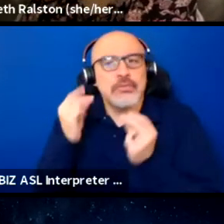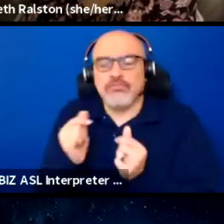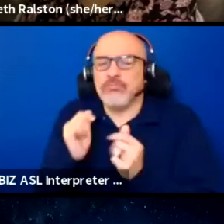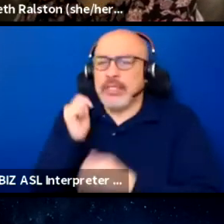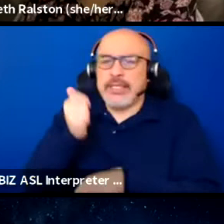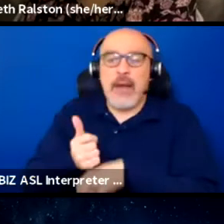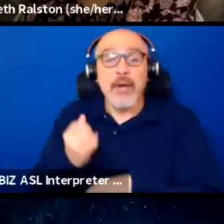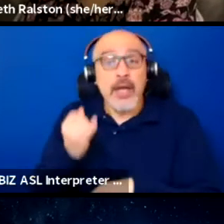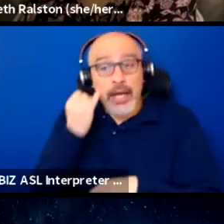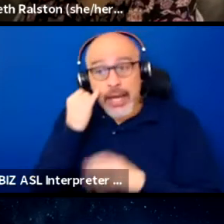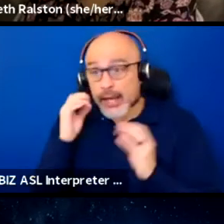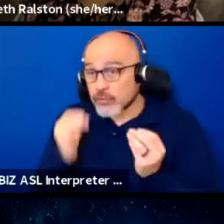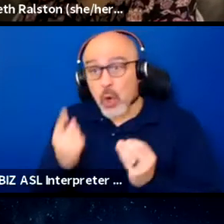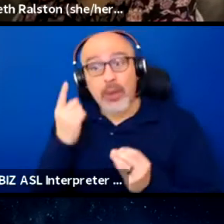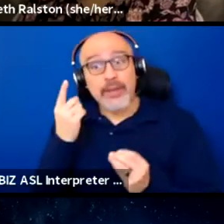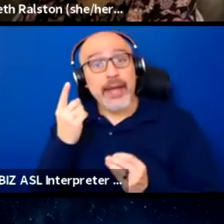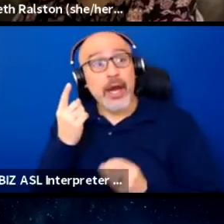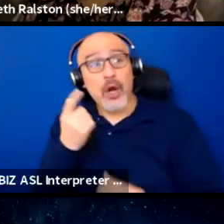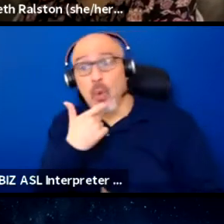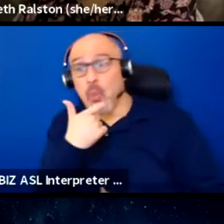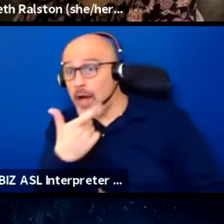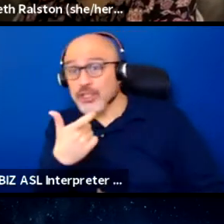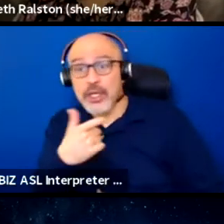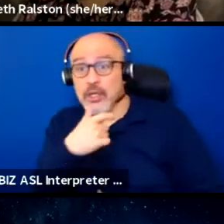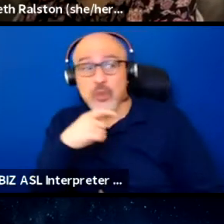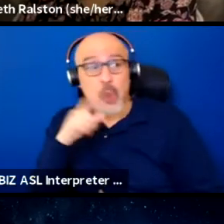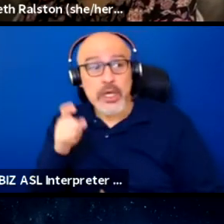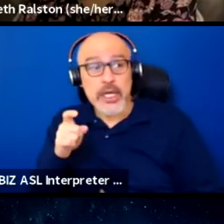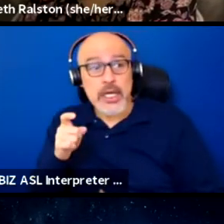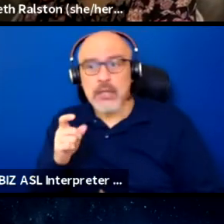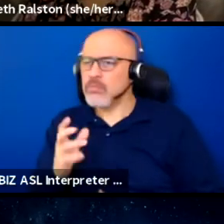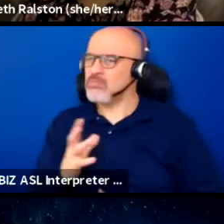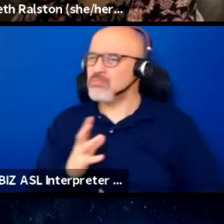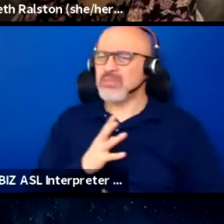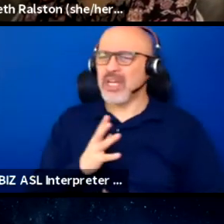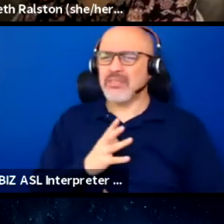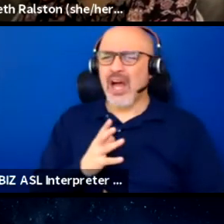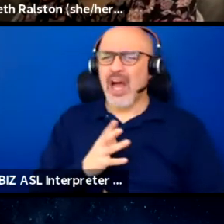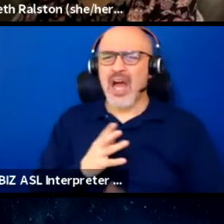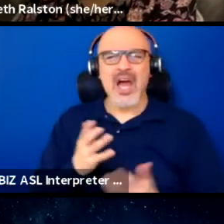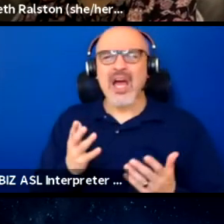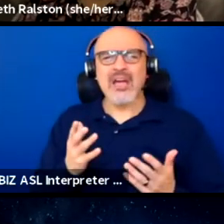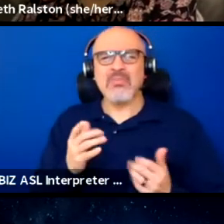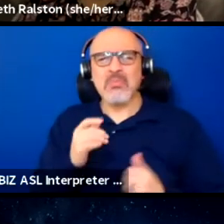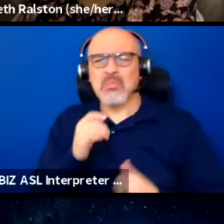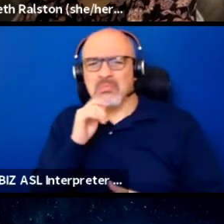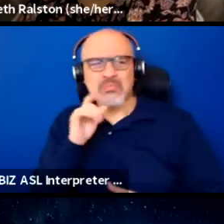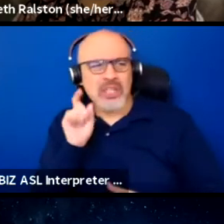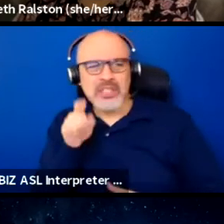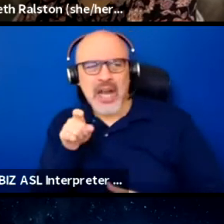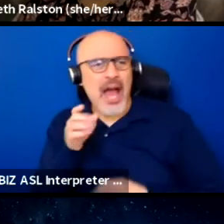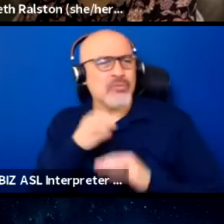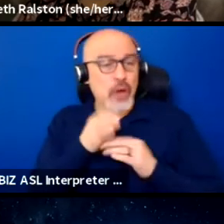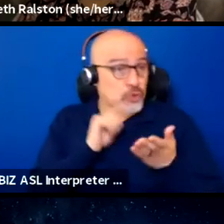or nobody watching that video needs that, fantastic. It doesn't, you know, it doesn't need to be done after you've checked with every single person,